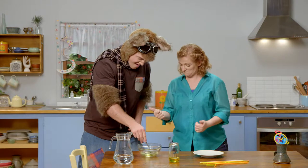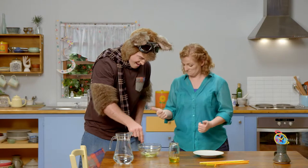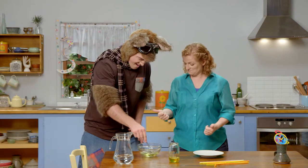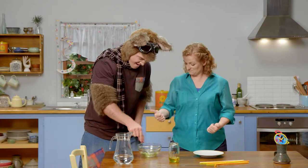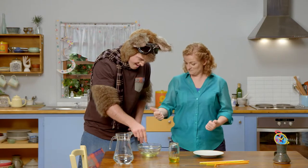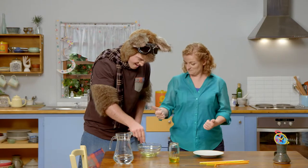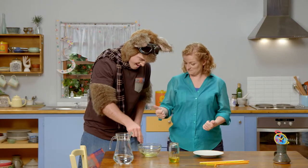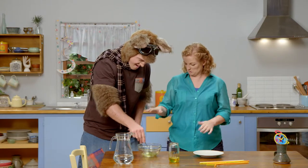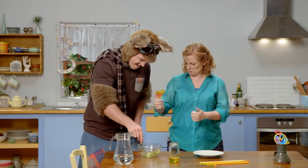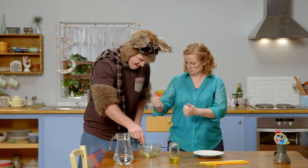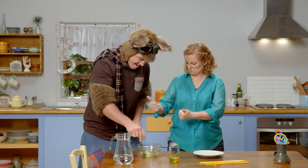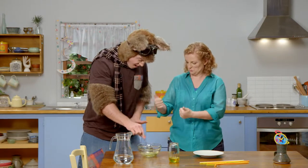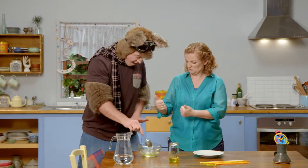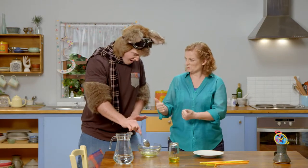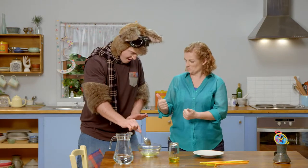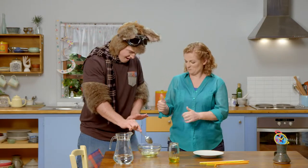That's good. Well done, Possum.